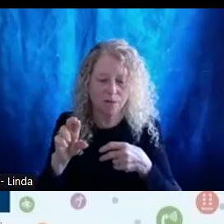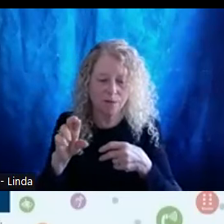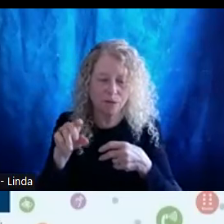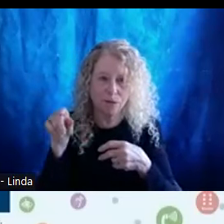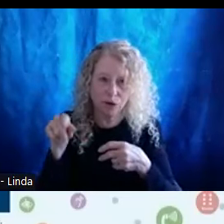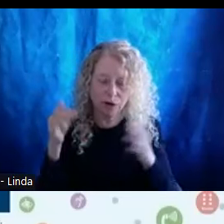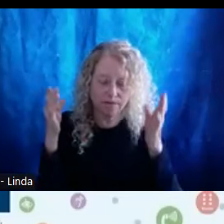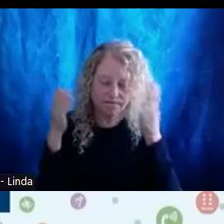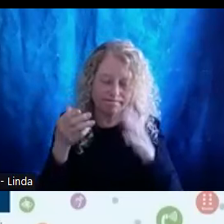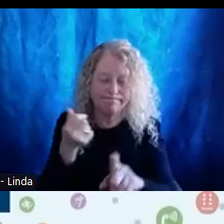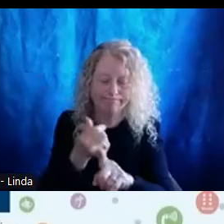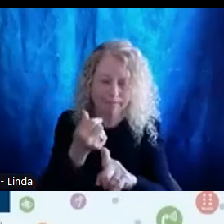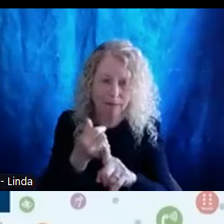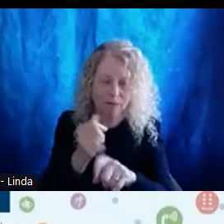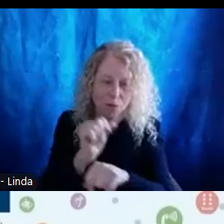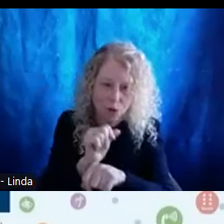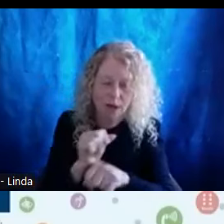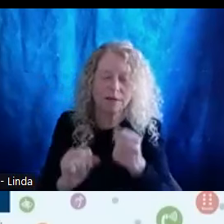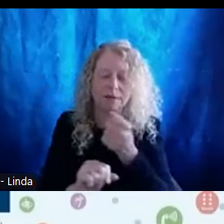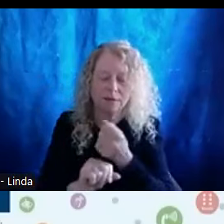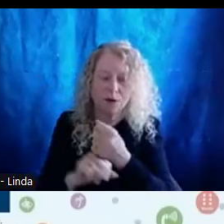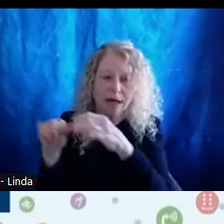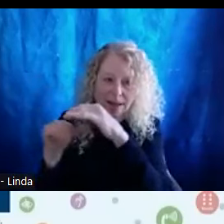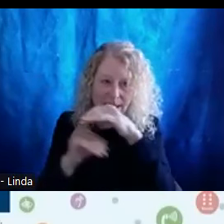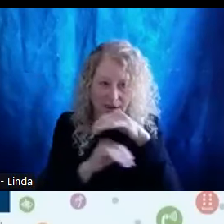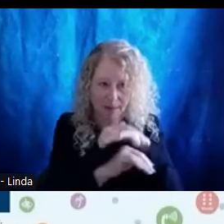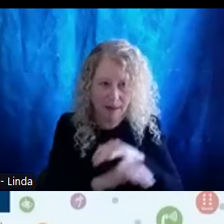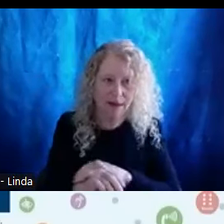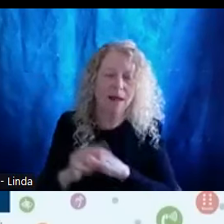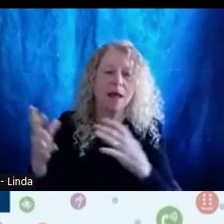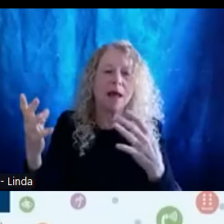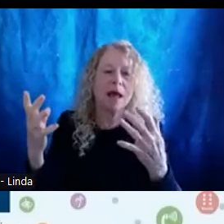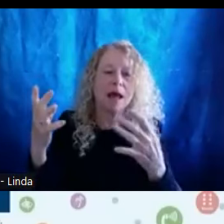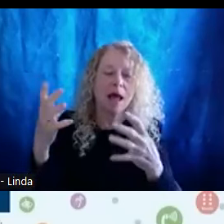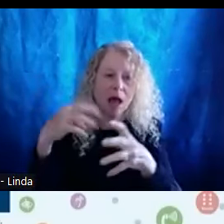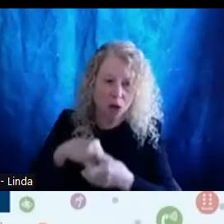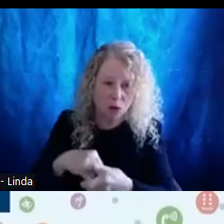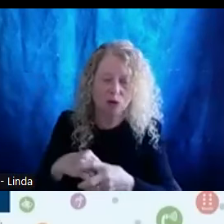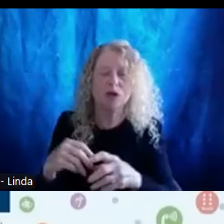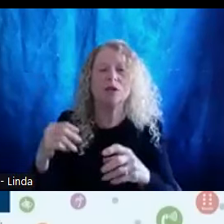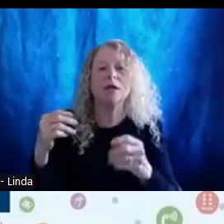working and advocating for accessibility and inclusion, HealthEquity, and promoting Wellness by eliminating